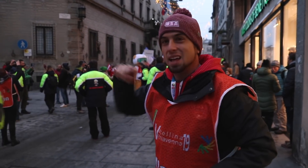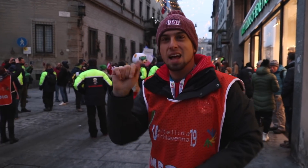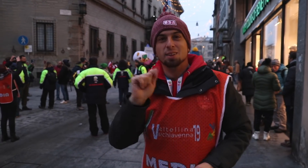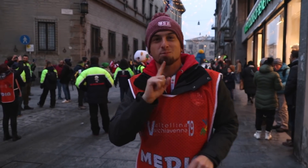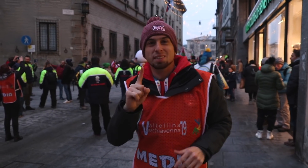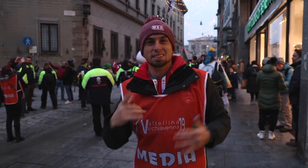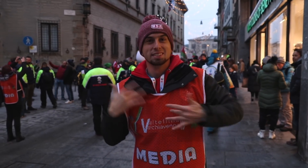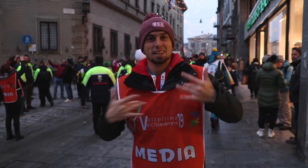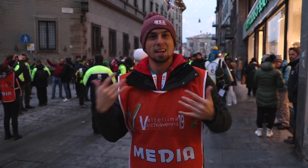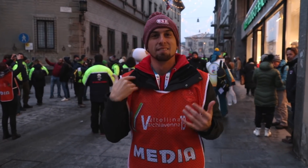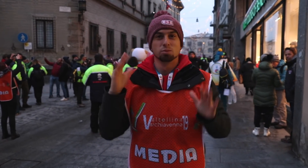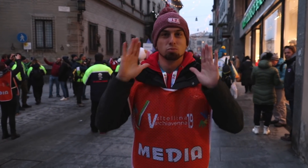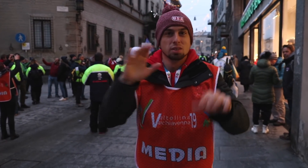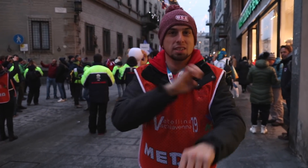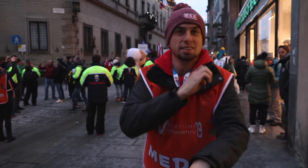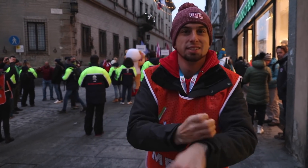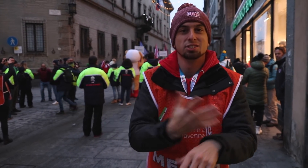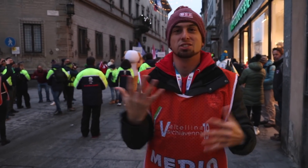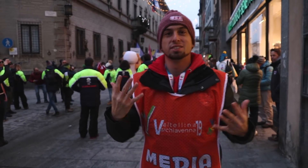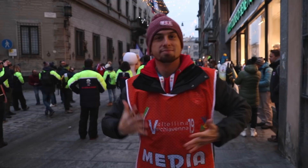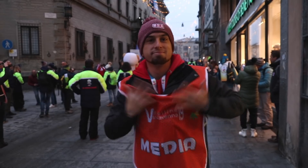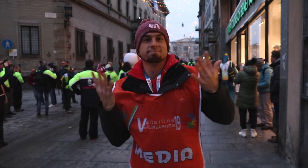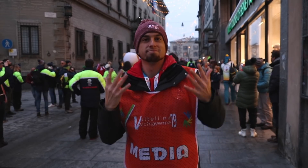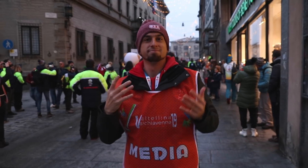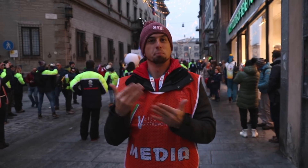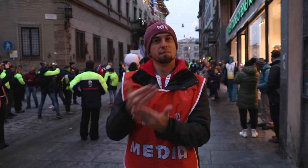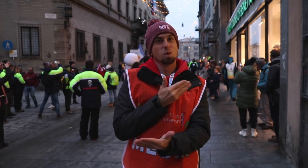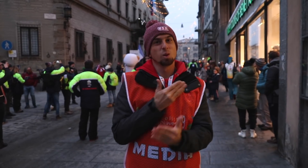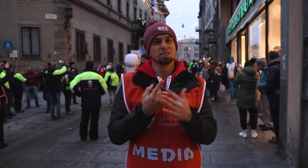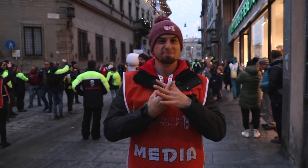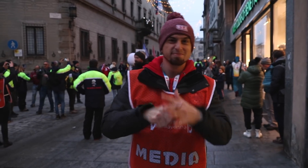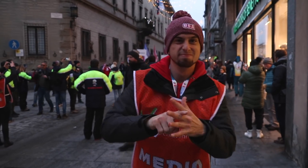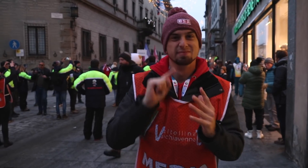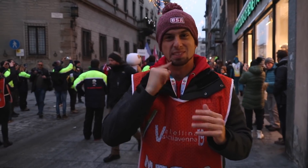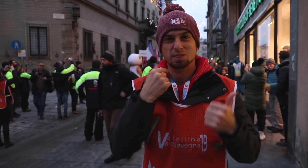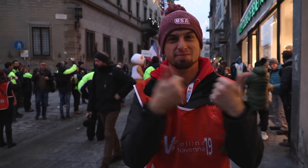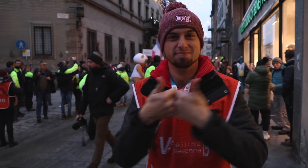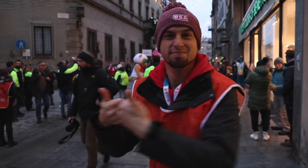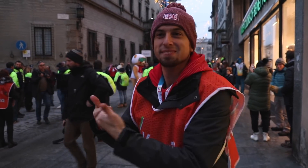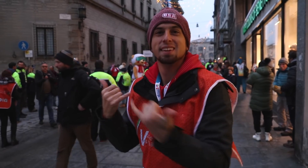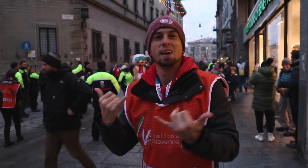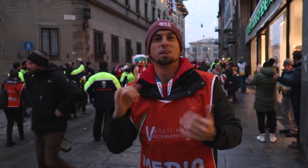The athletes are really excited and there is great energy before the serious competition begins.